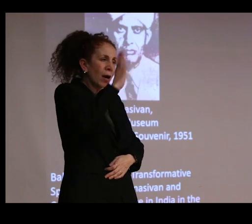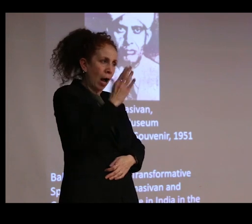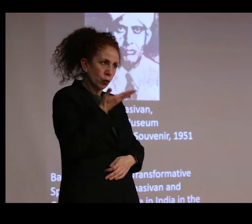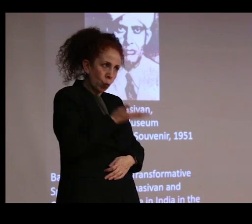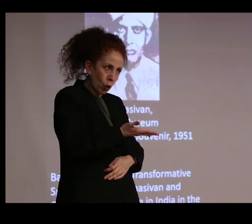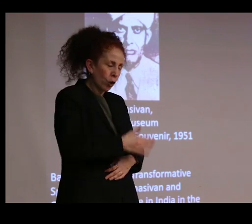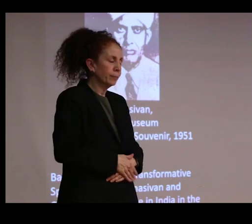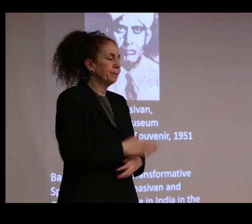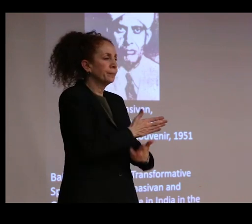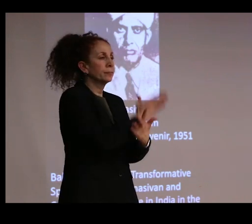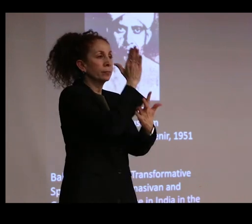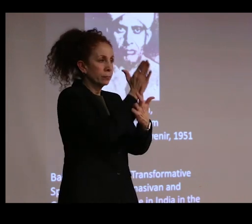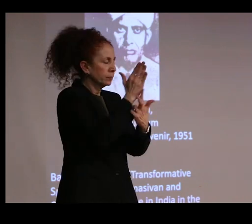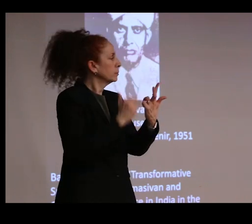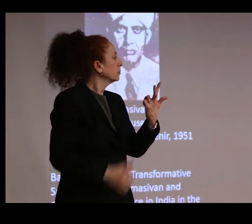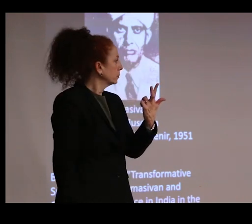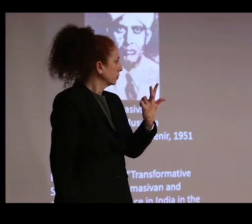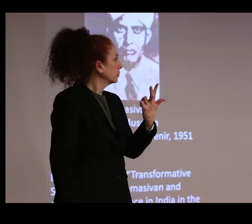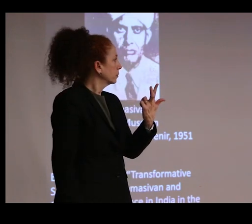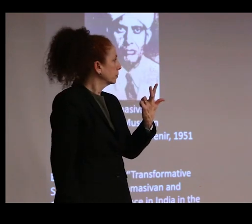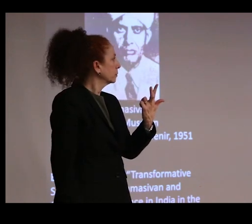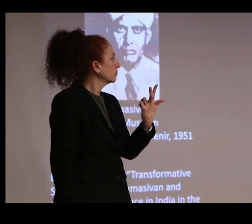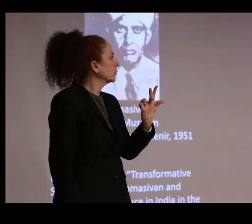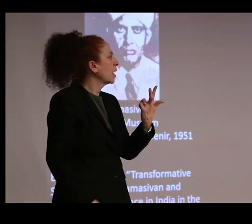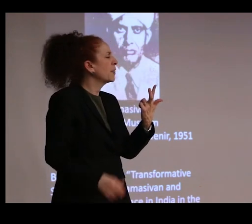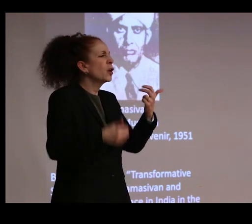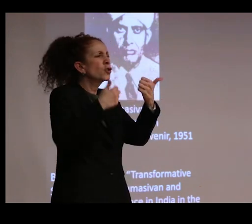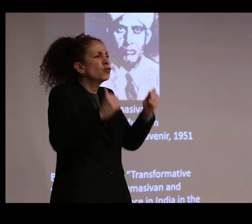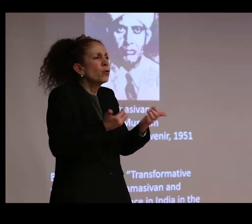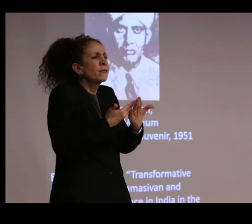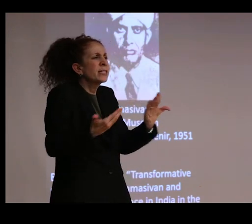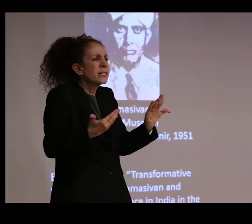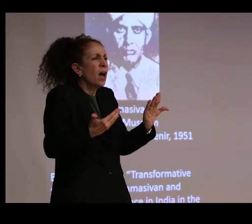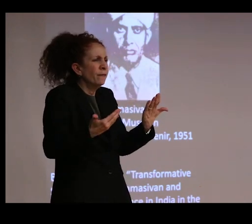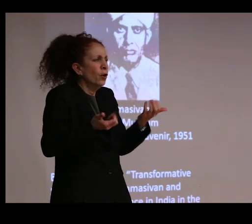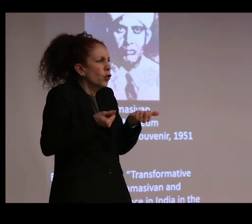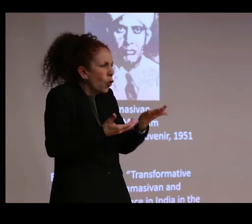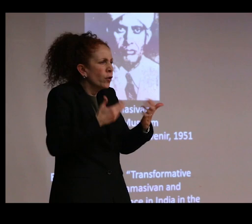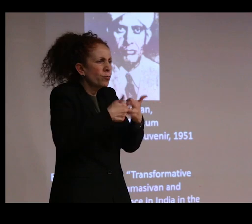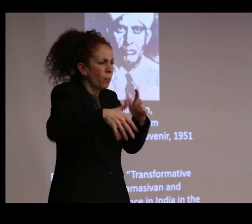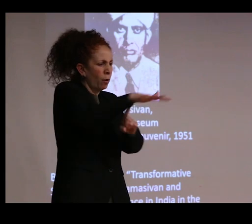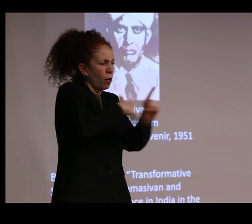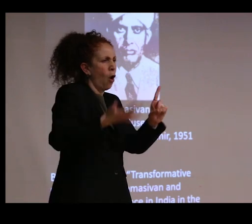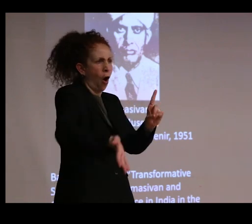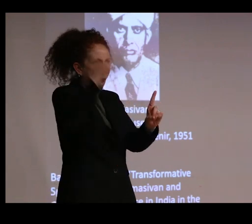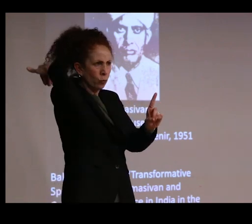He also wanted to eliminate the corrosive substances which were causing this problem and, third and most daringly,